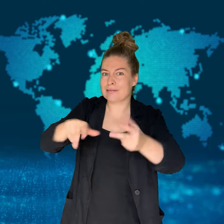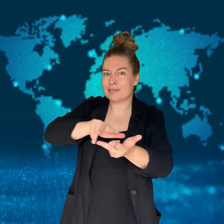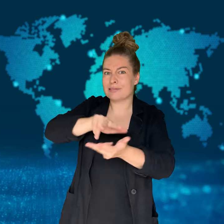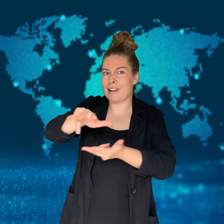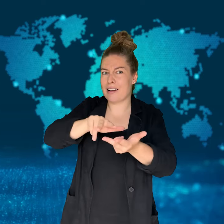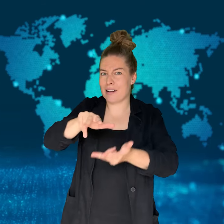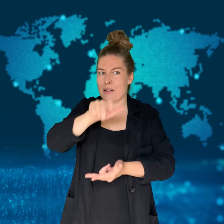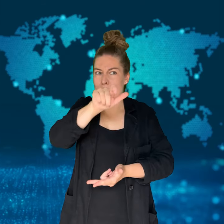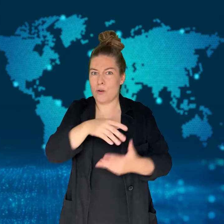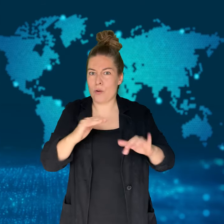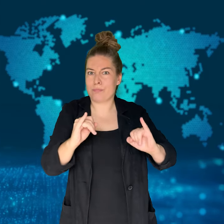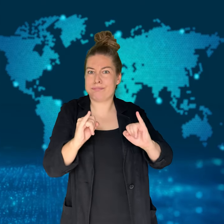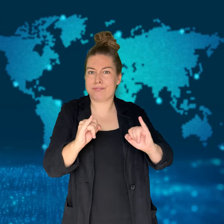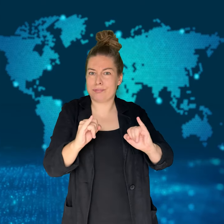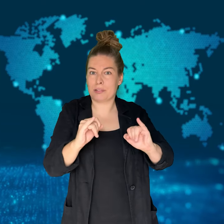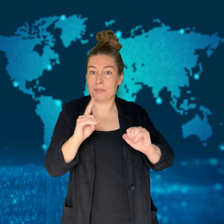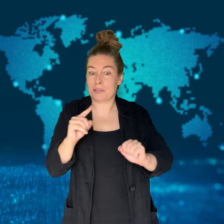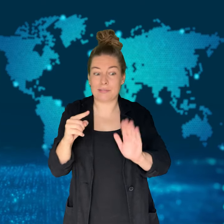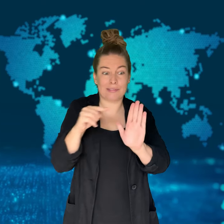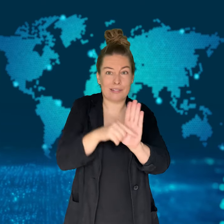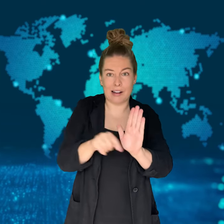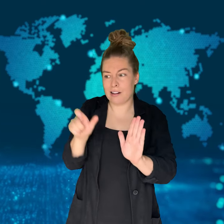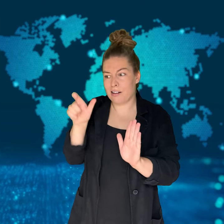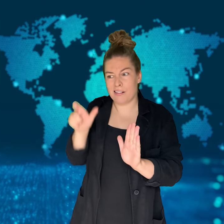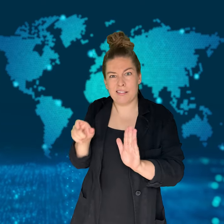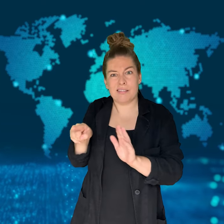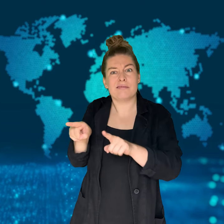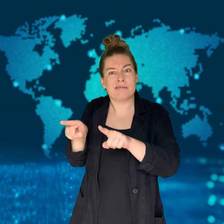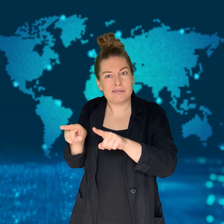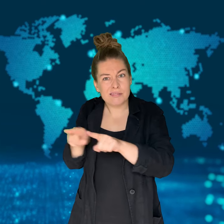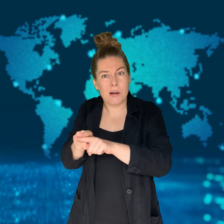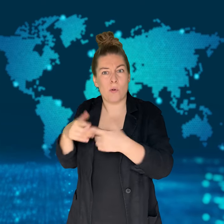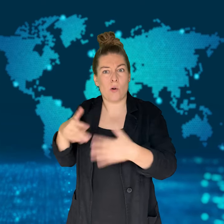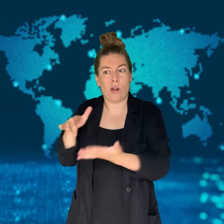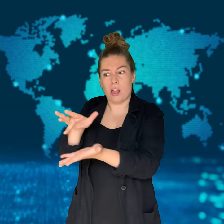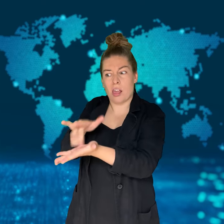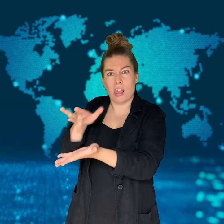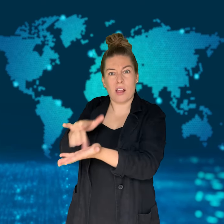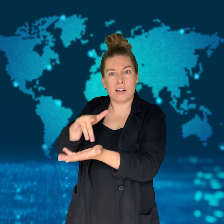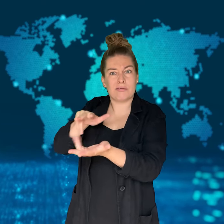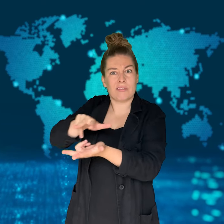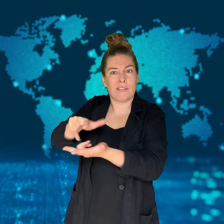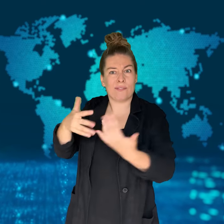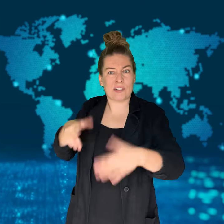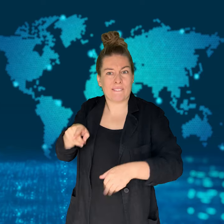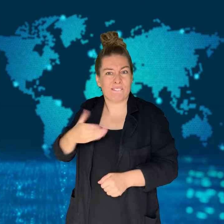Her attorney demanded the court take into account her victimization as